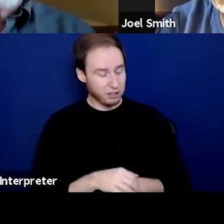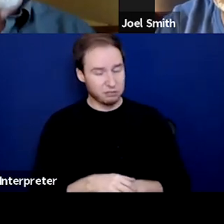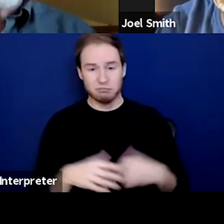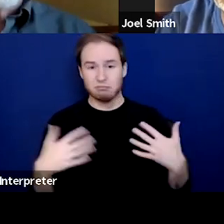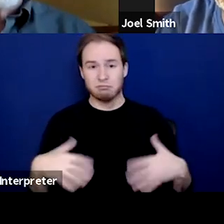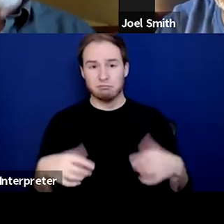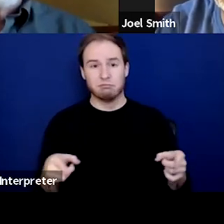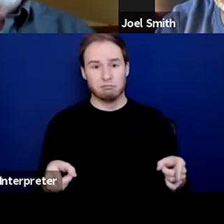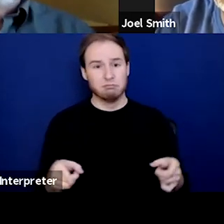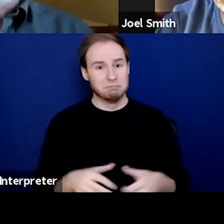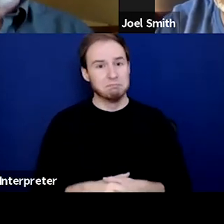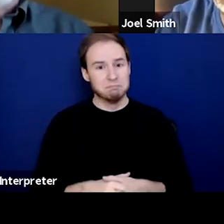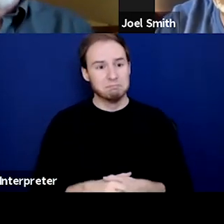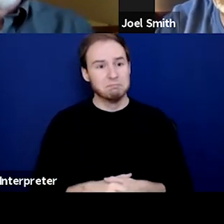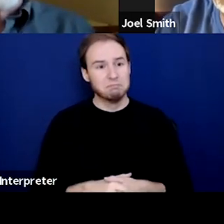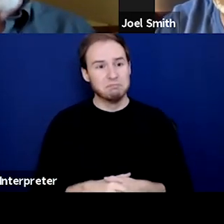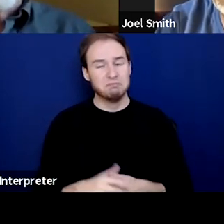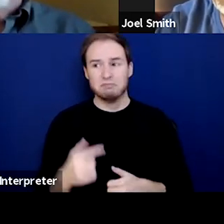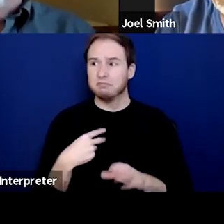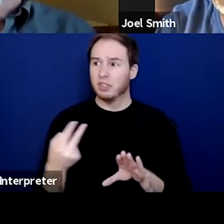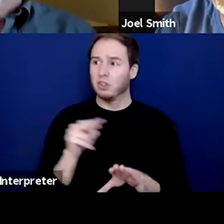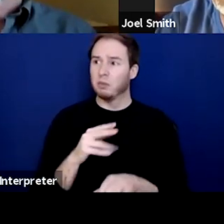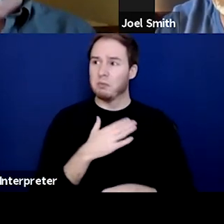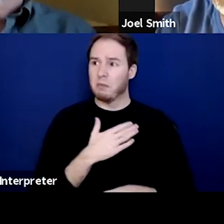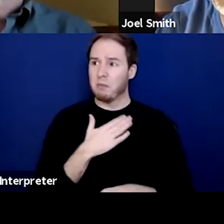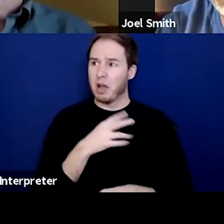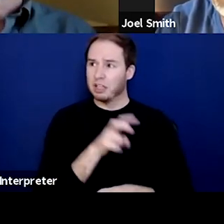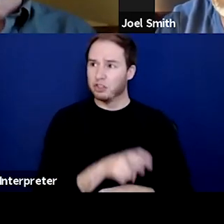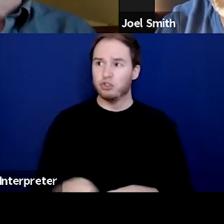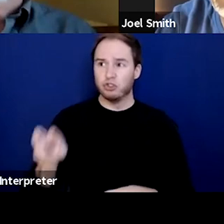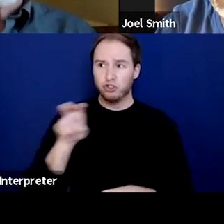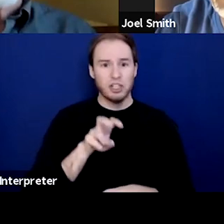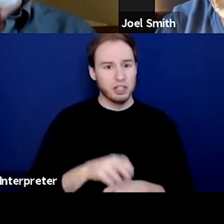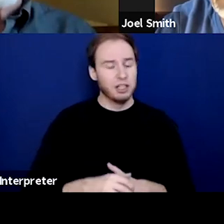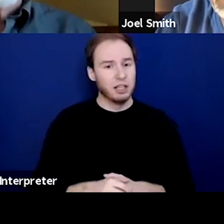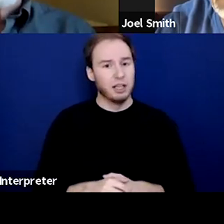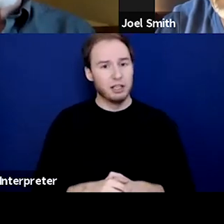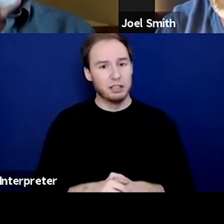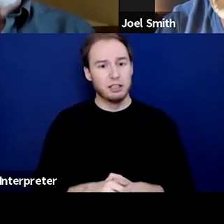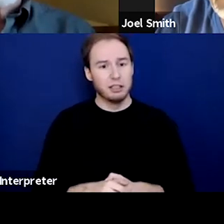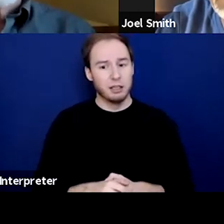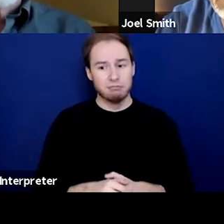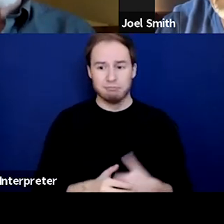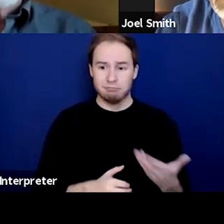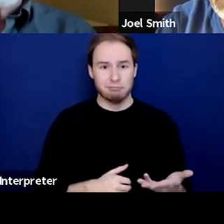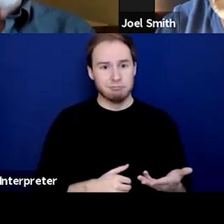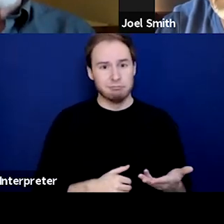yeah, I think about my own sort of recovery journey. And in a way, this is really relevant for folks